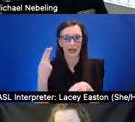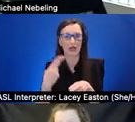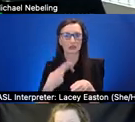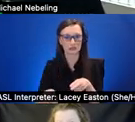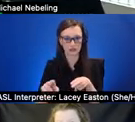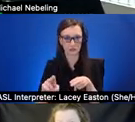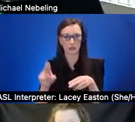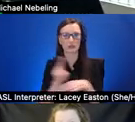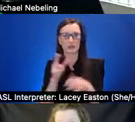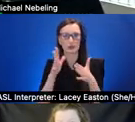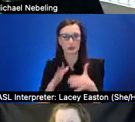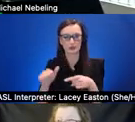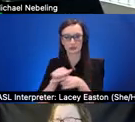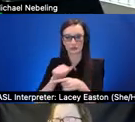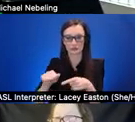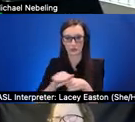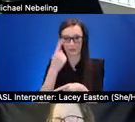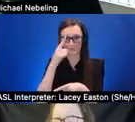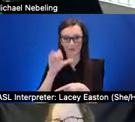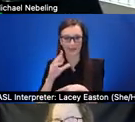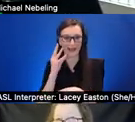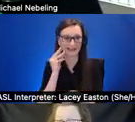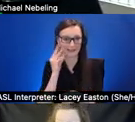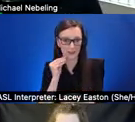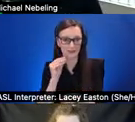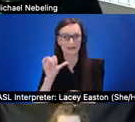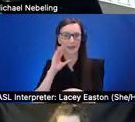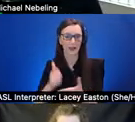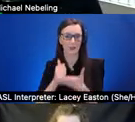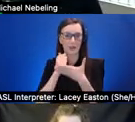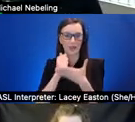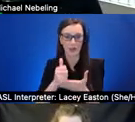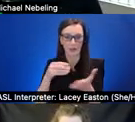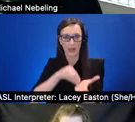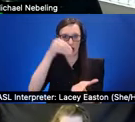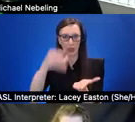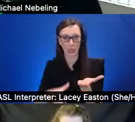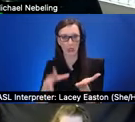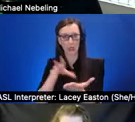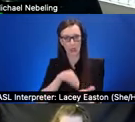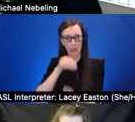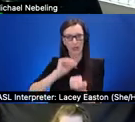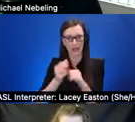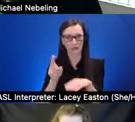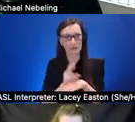that would help orient a learner to how to use the virtual tools and what kind of it might look like